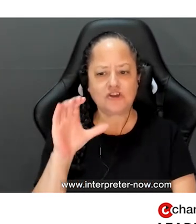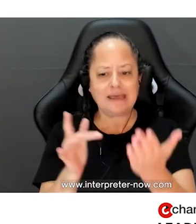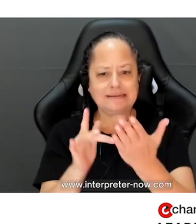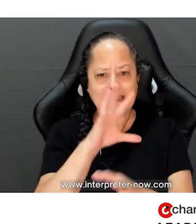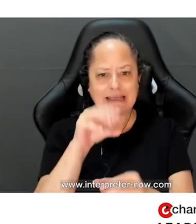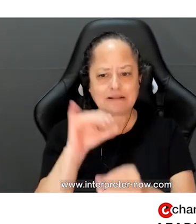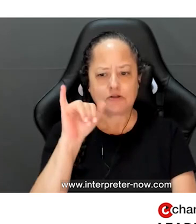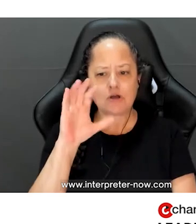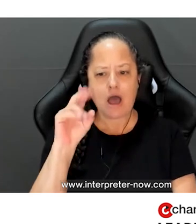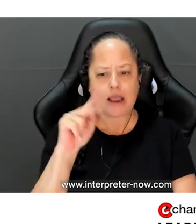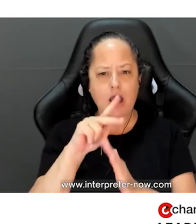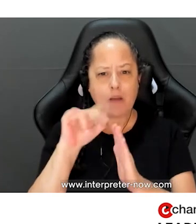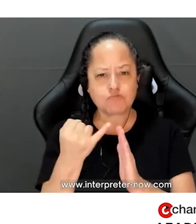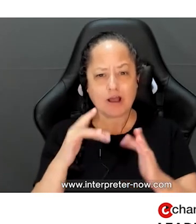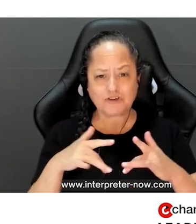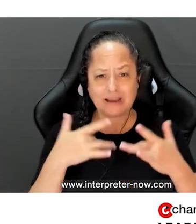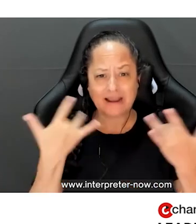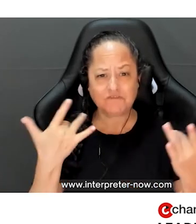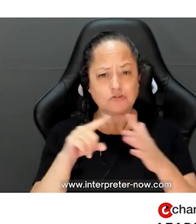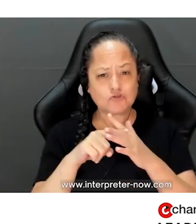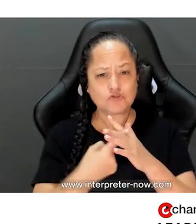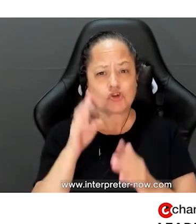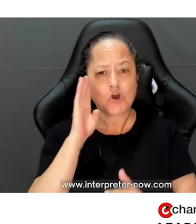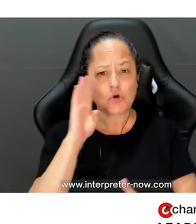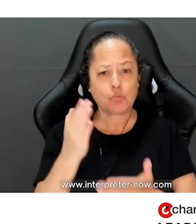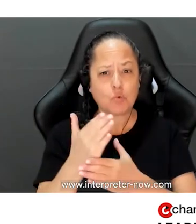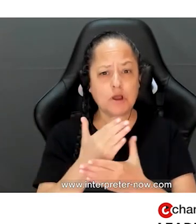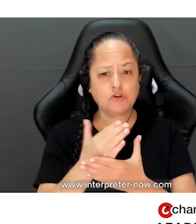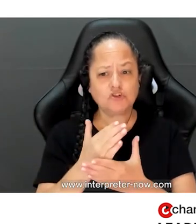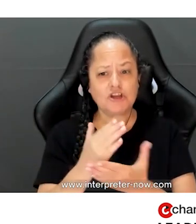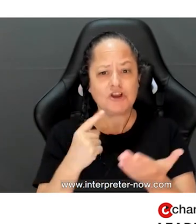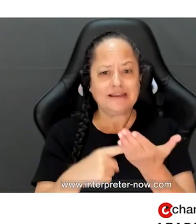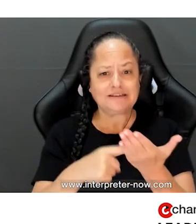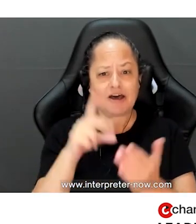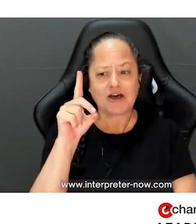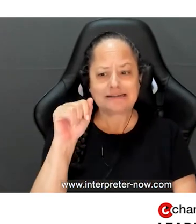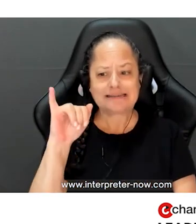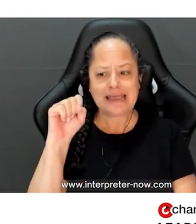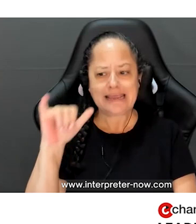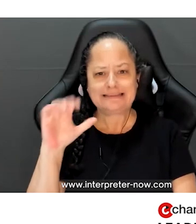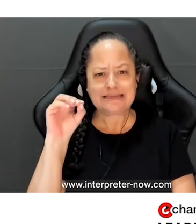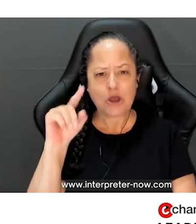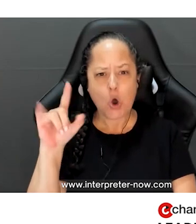and Icon Project events. To start, we'll be sharing a talk from Daisy Ozim, from a talk